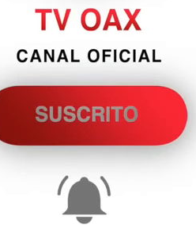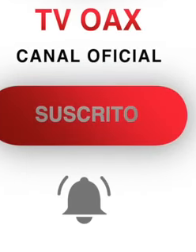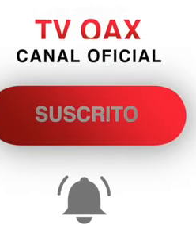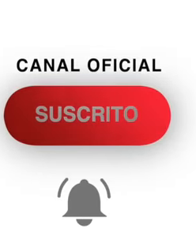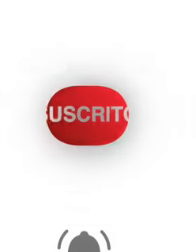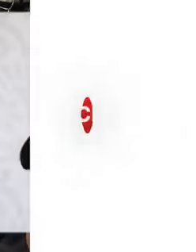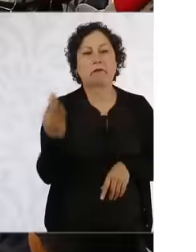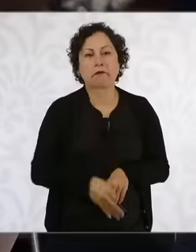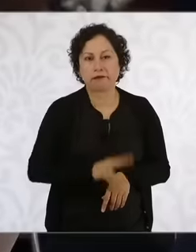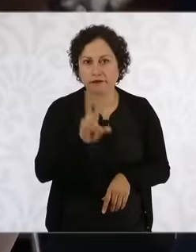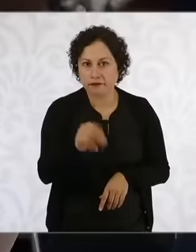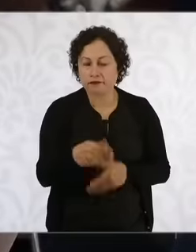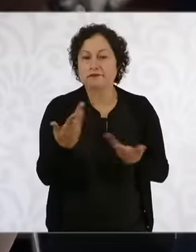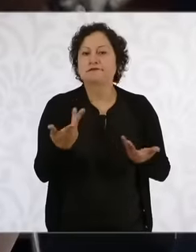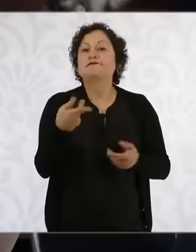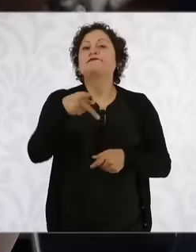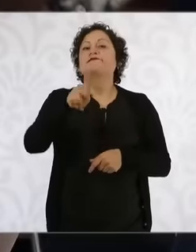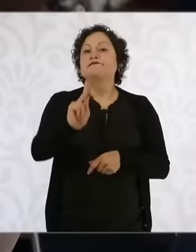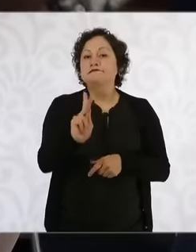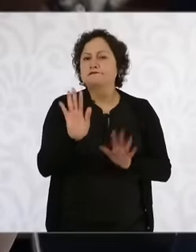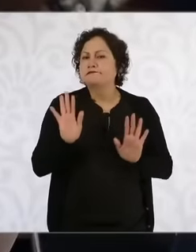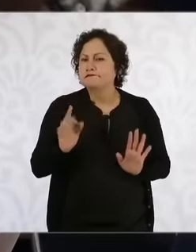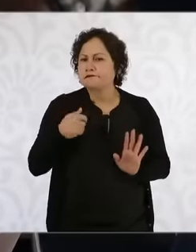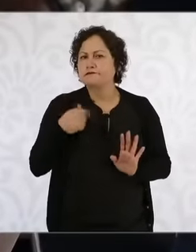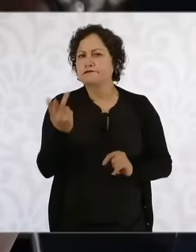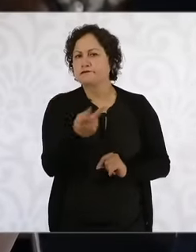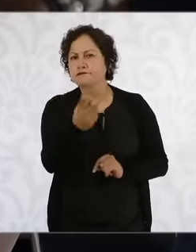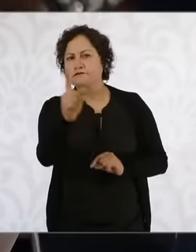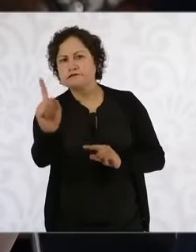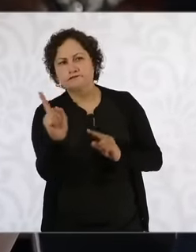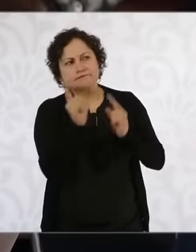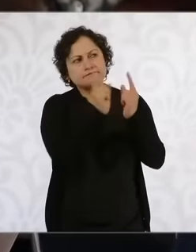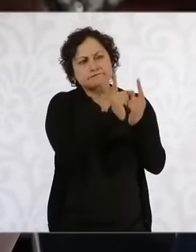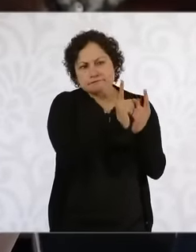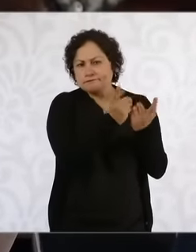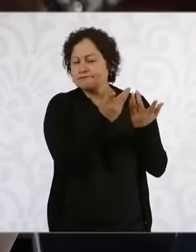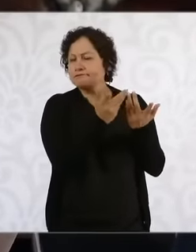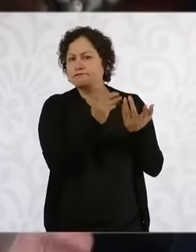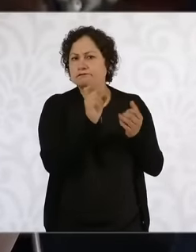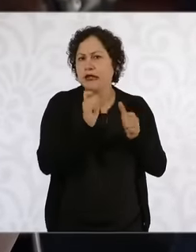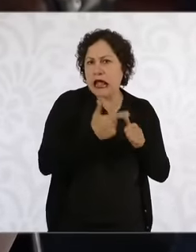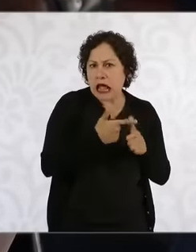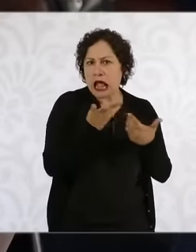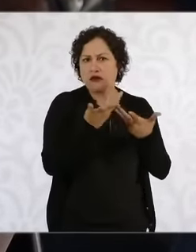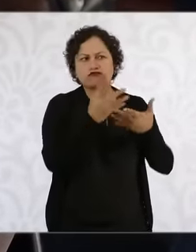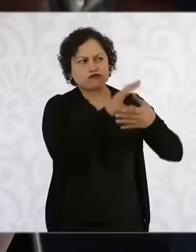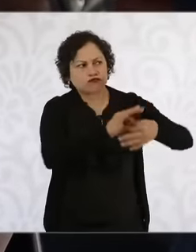to raise awareness to maybe mitigate some of these Eh well extreme measures that